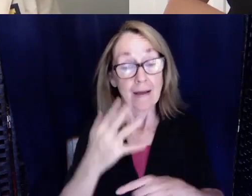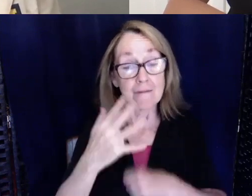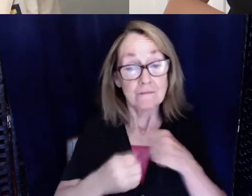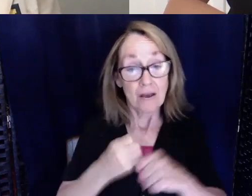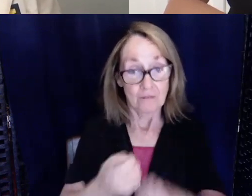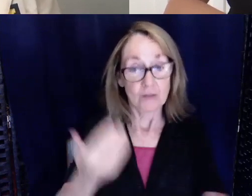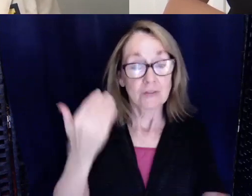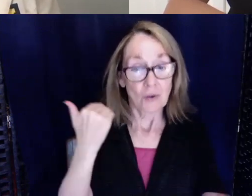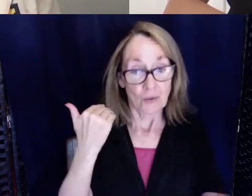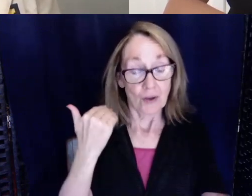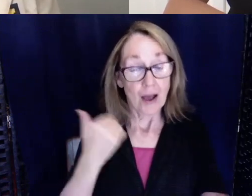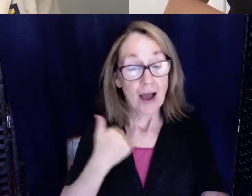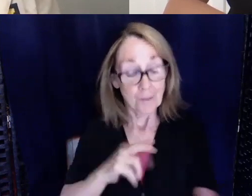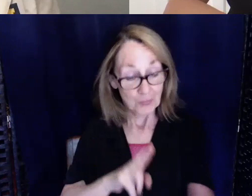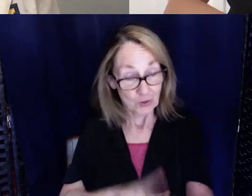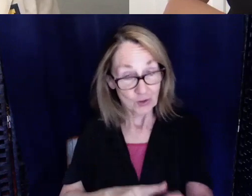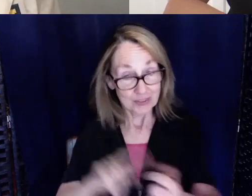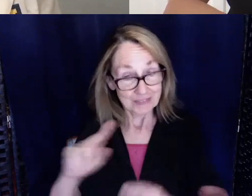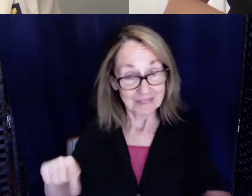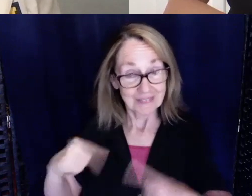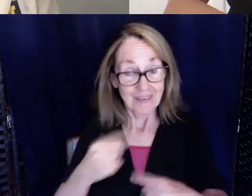and I've been a nurse for about five years now.